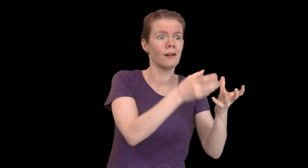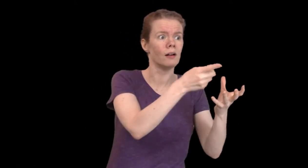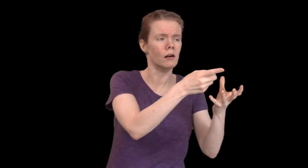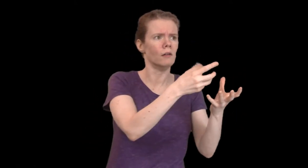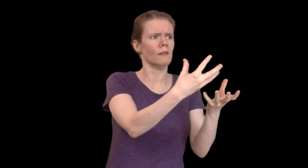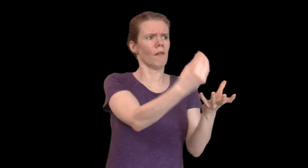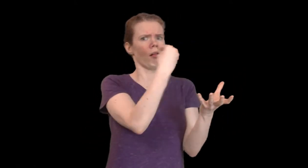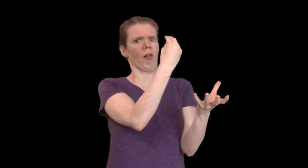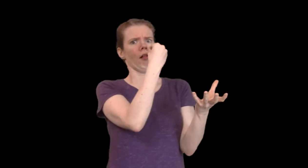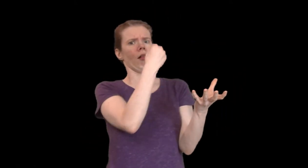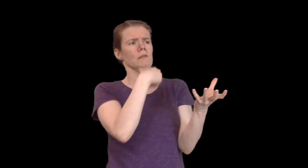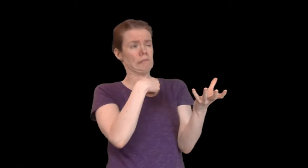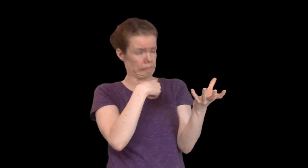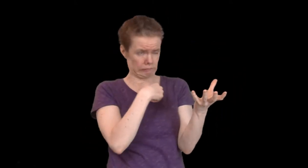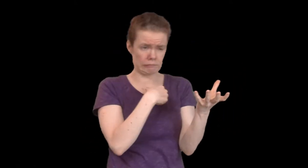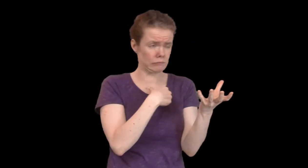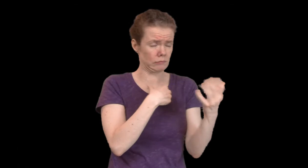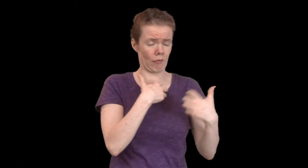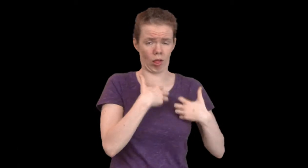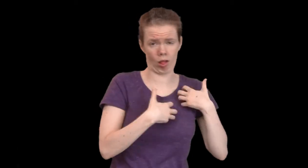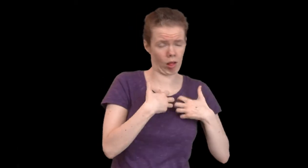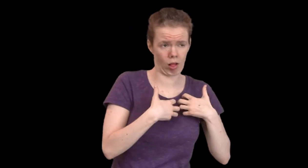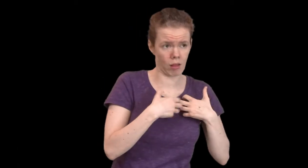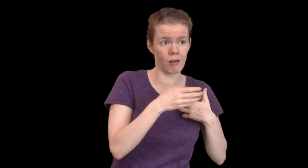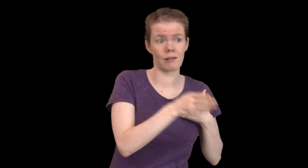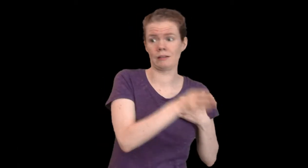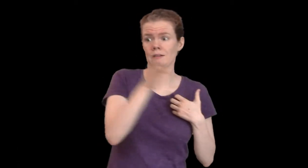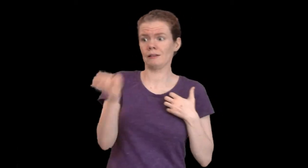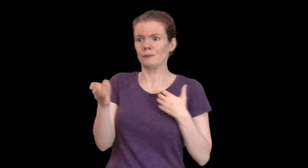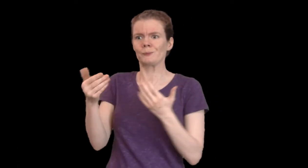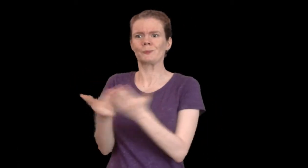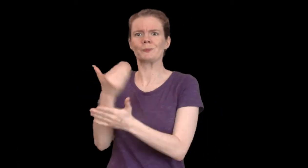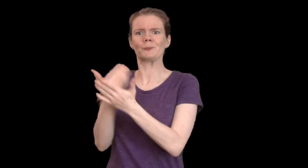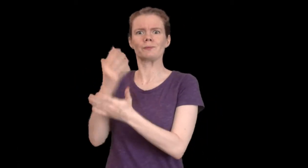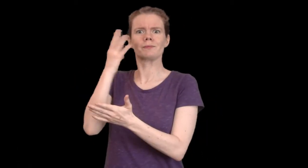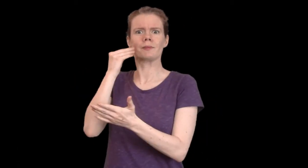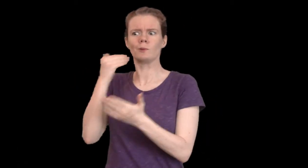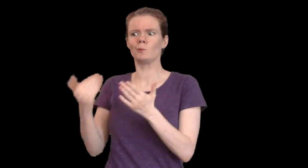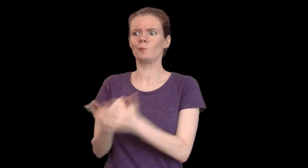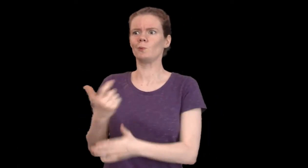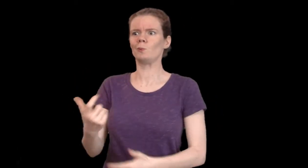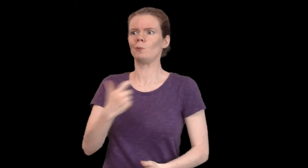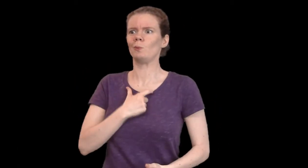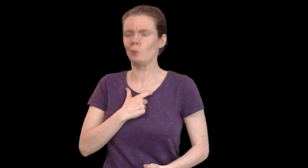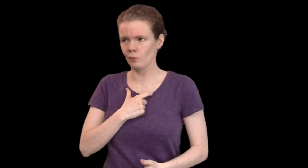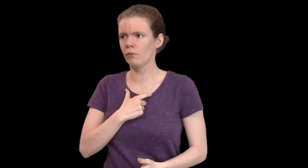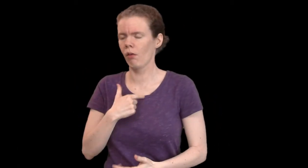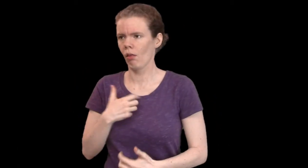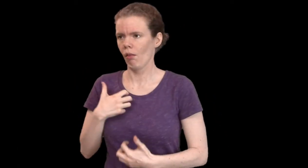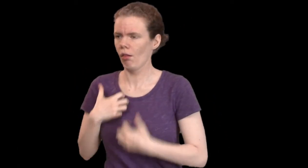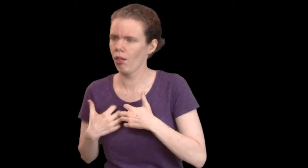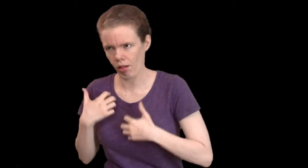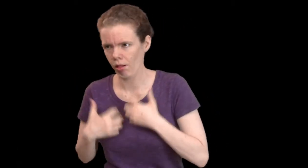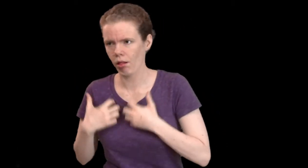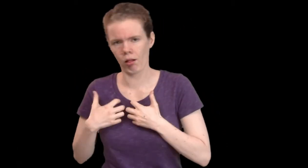the ideological extreme of an authoritarian doctrine and their growing cultural-linguistic identity.